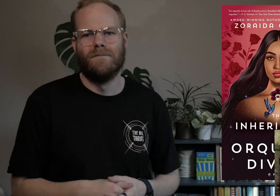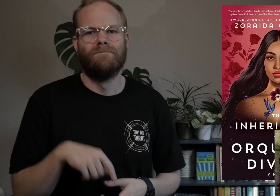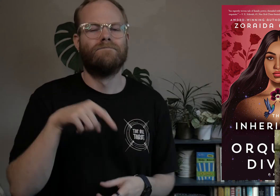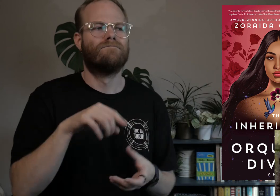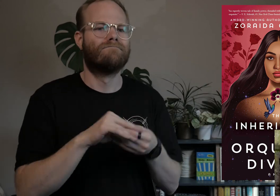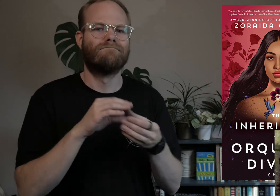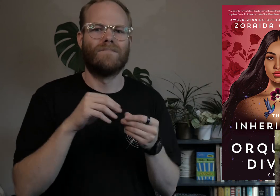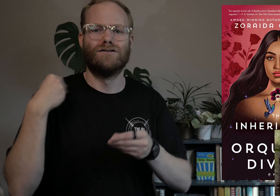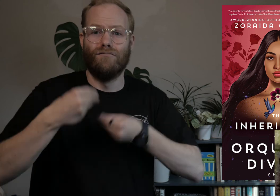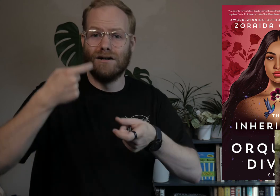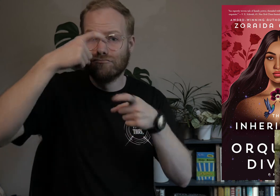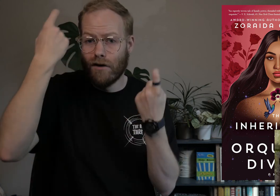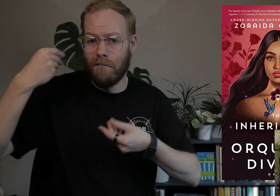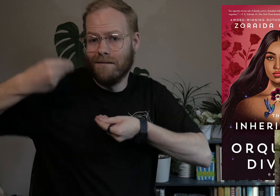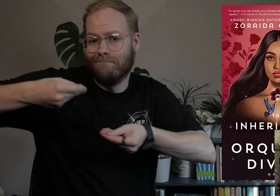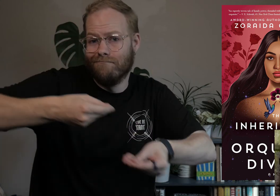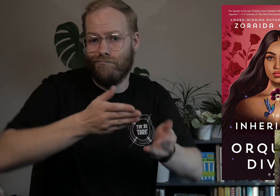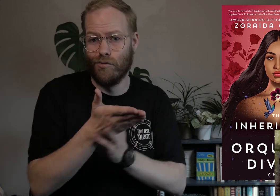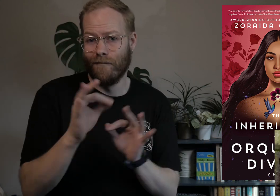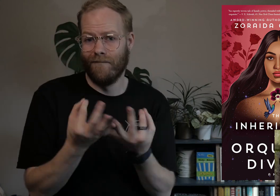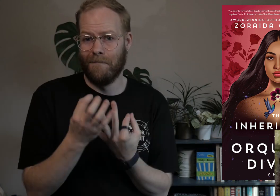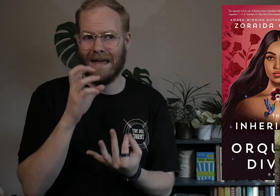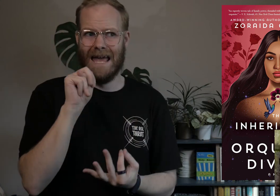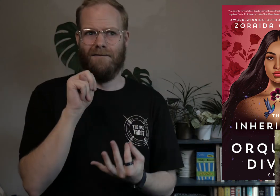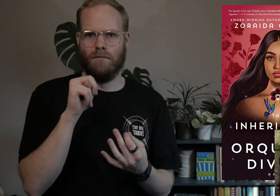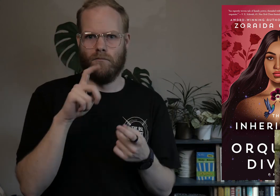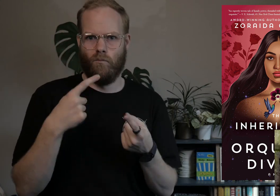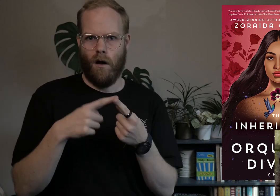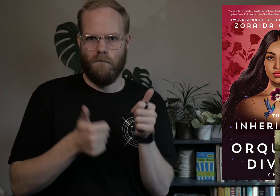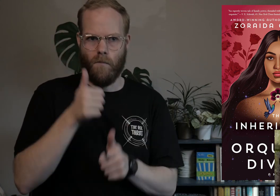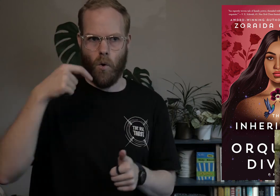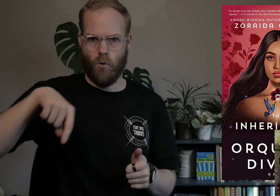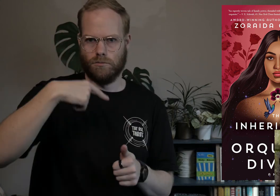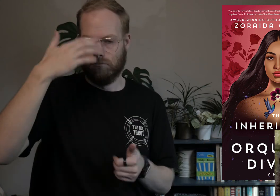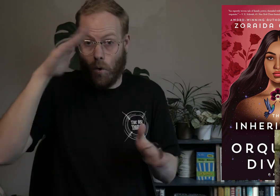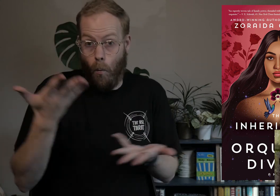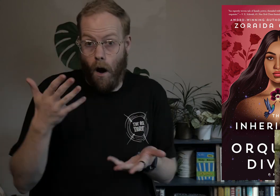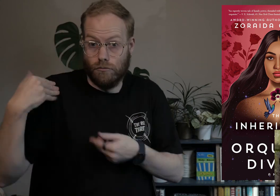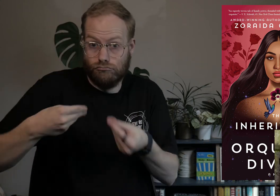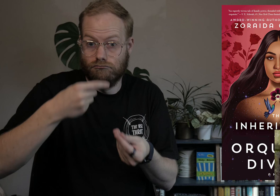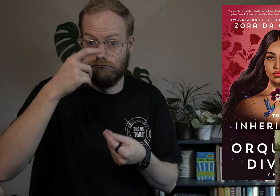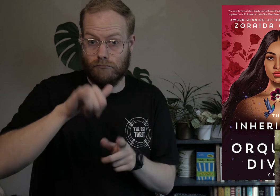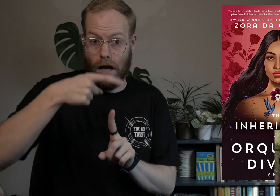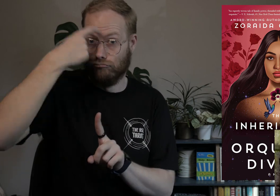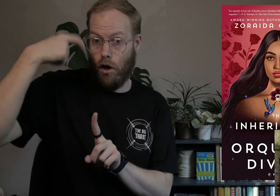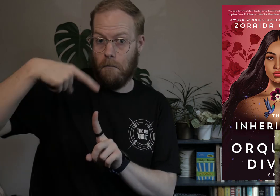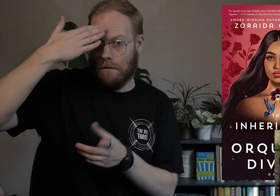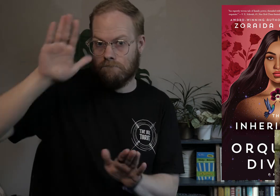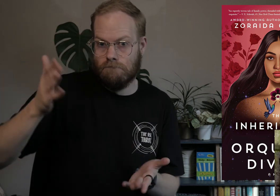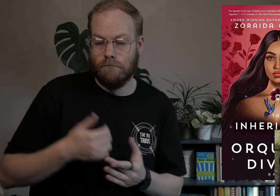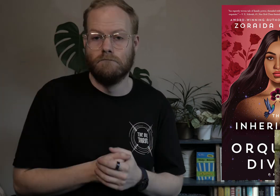This talks about generational trauma being carried down through the family even when most of them don’t know what that trauma is.